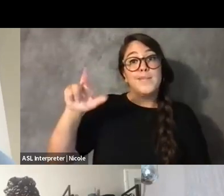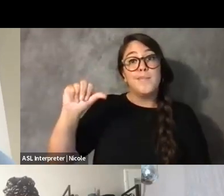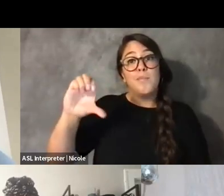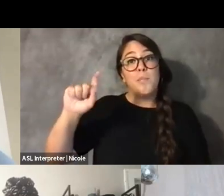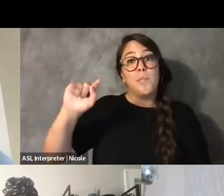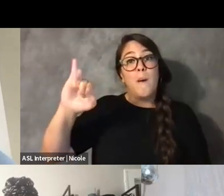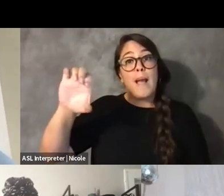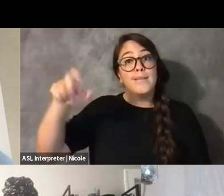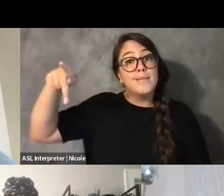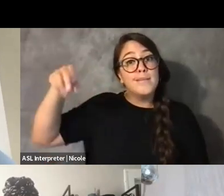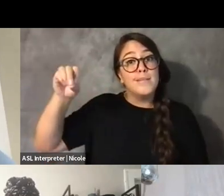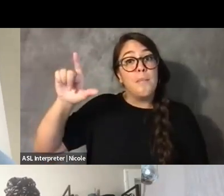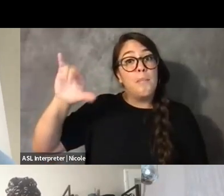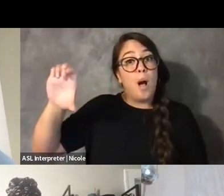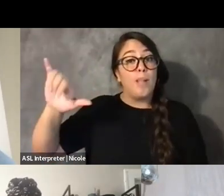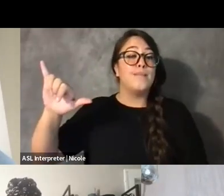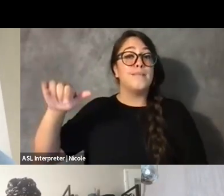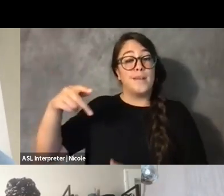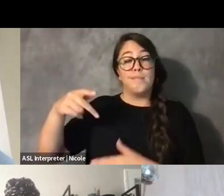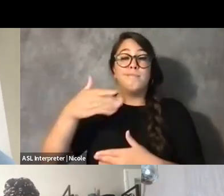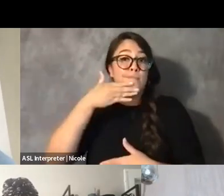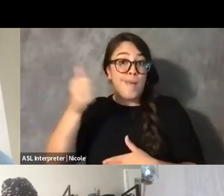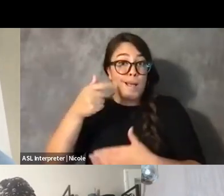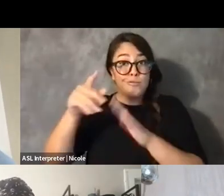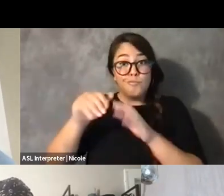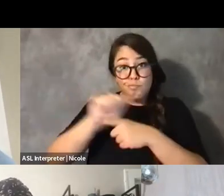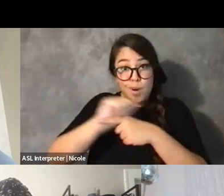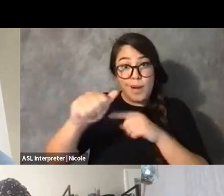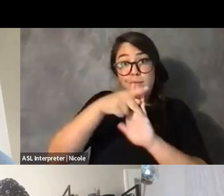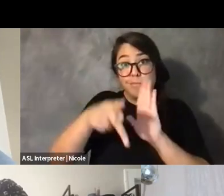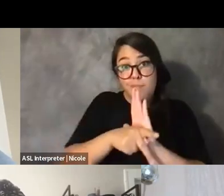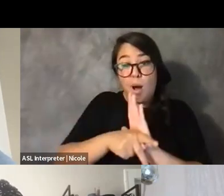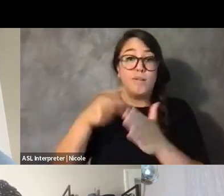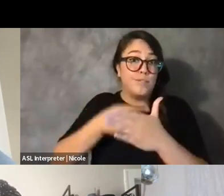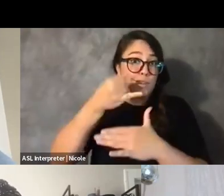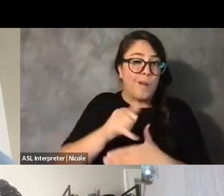It is not explicitly a disability justice organization.